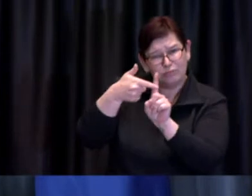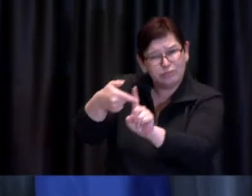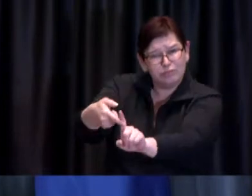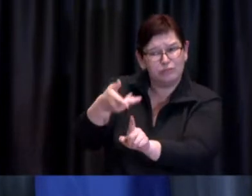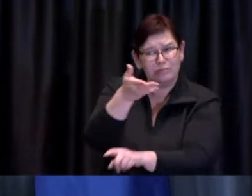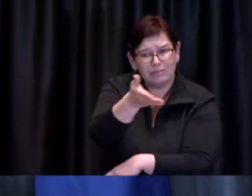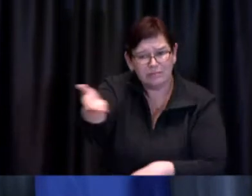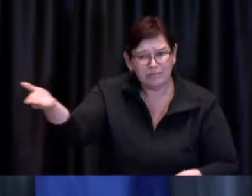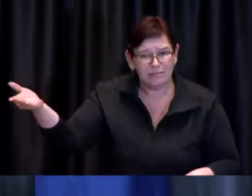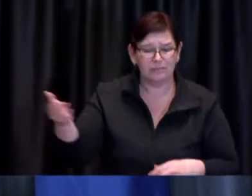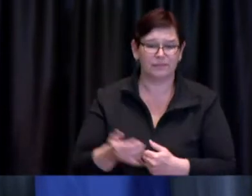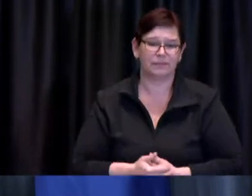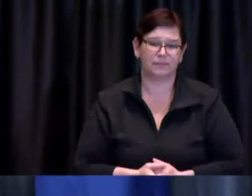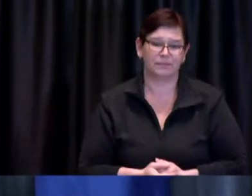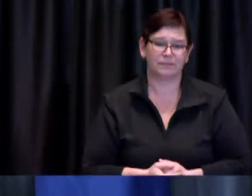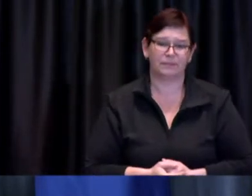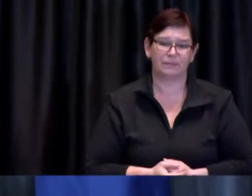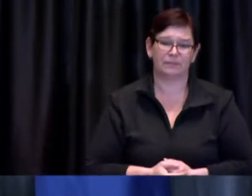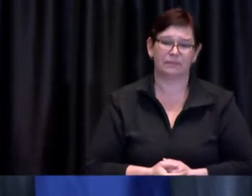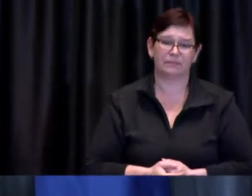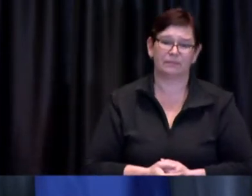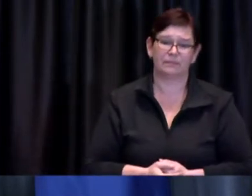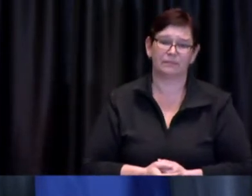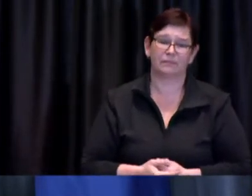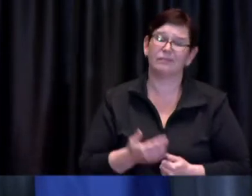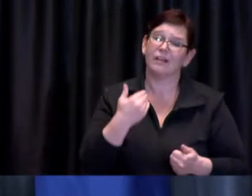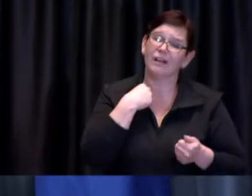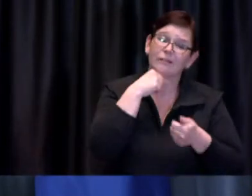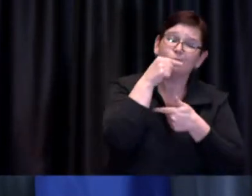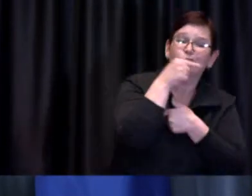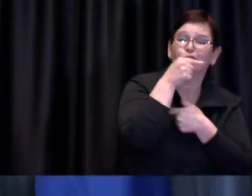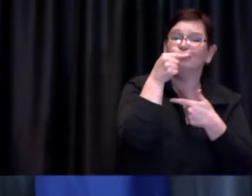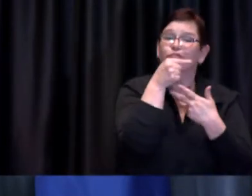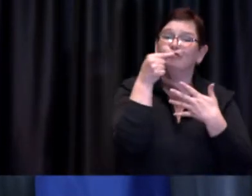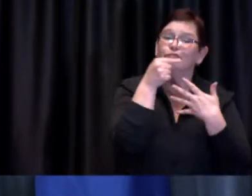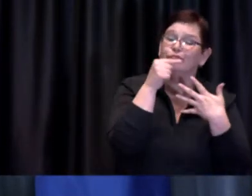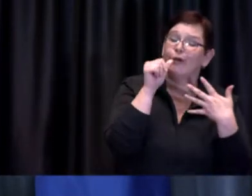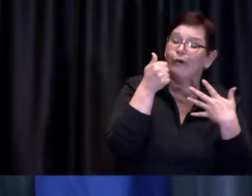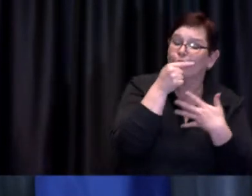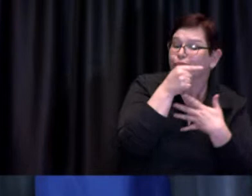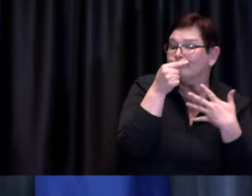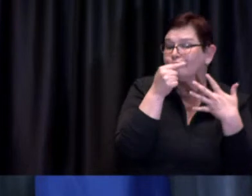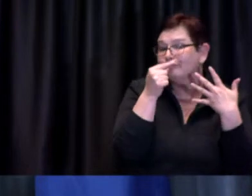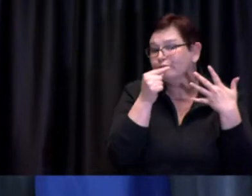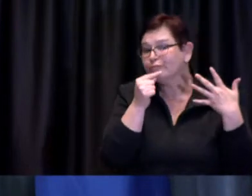that that also line up with each of these indicators whether we're looking at income levels